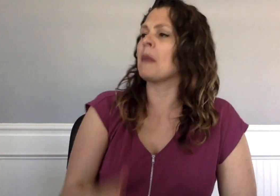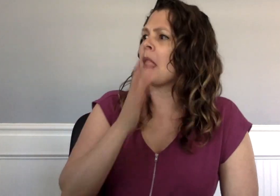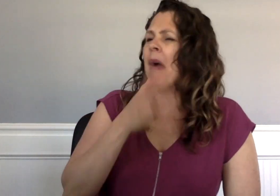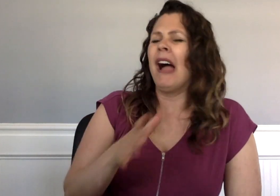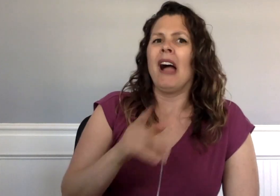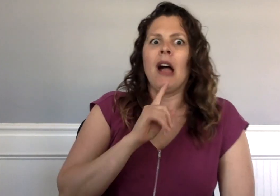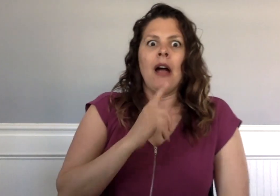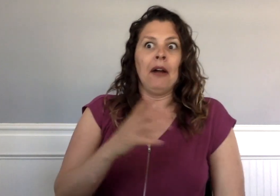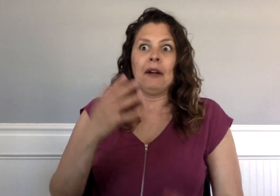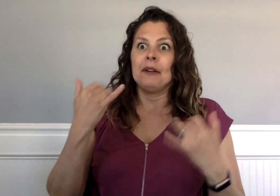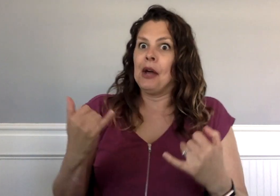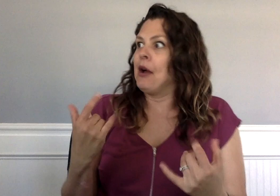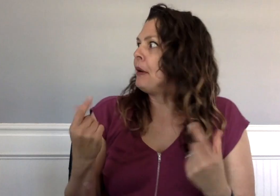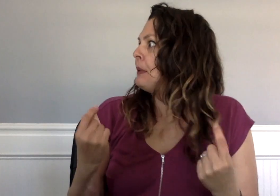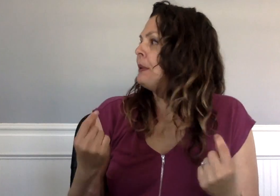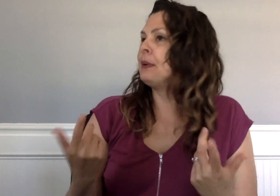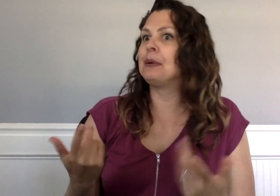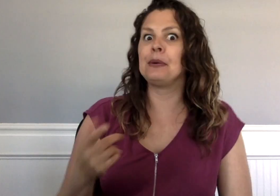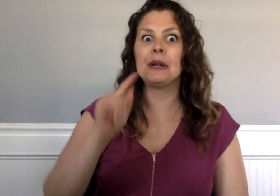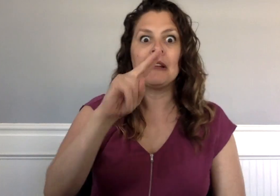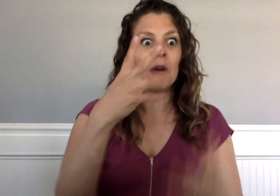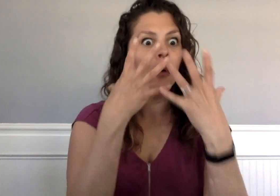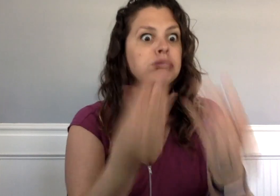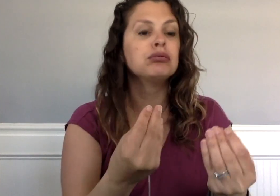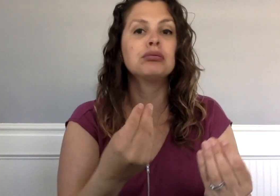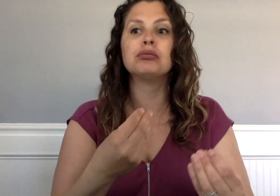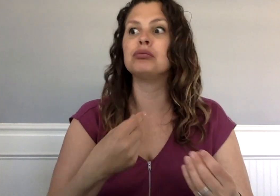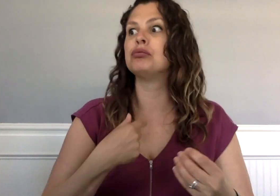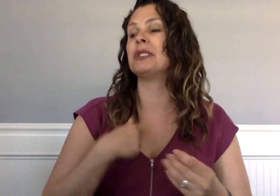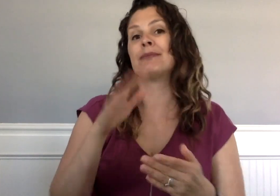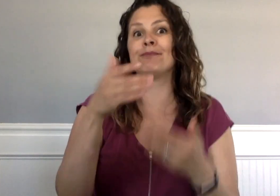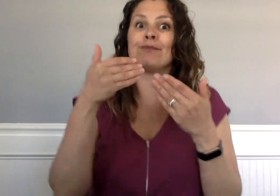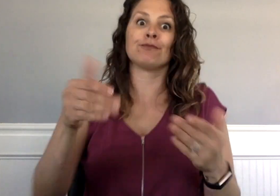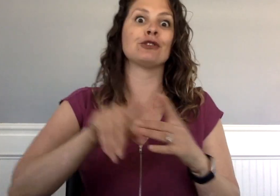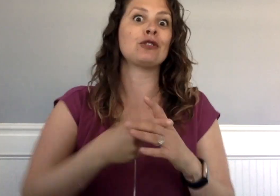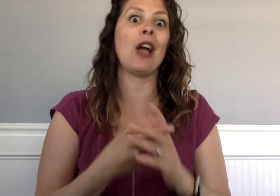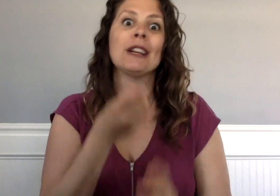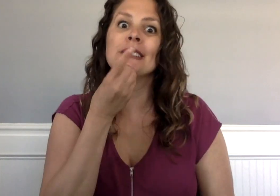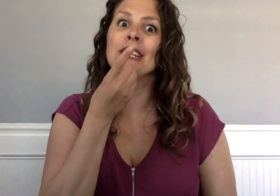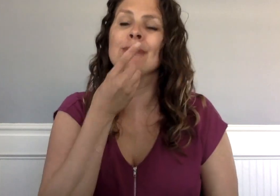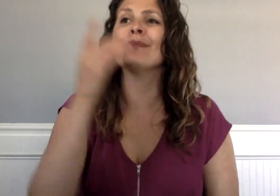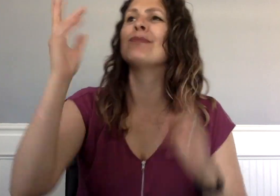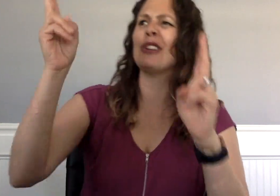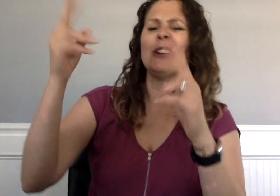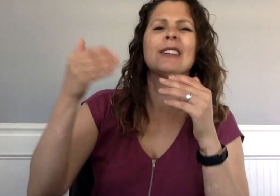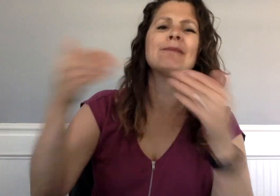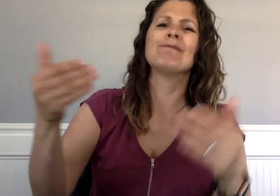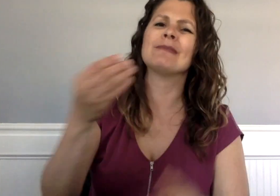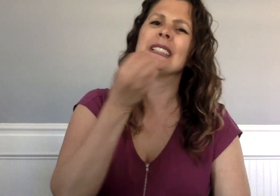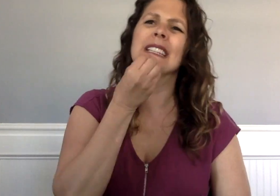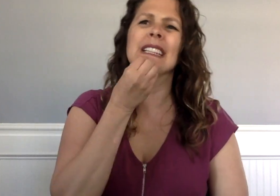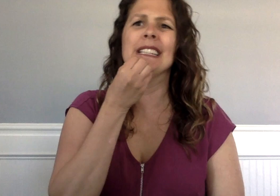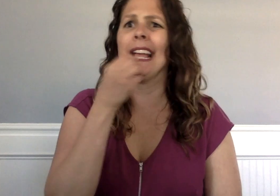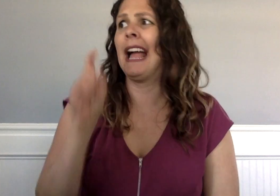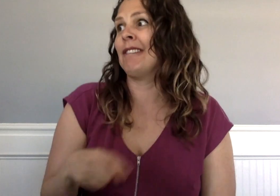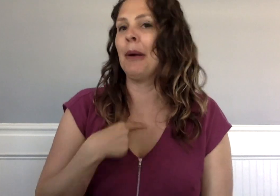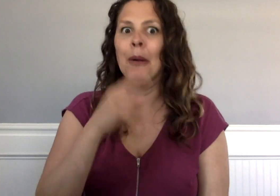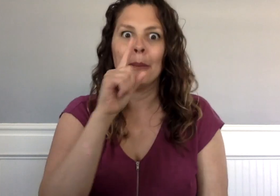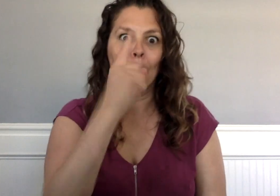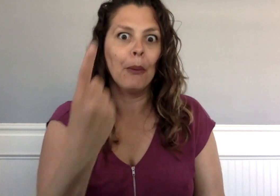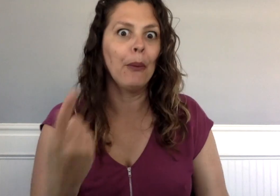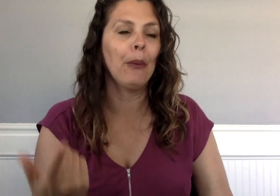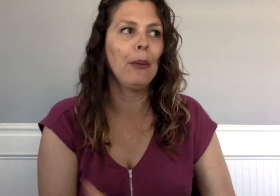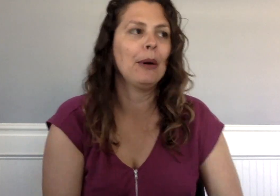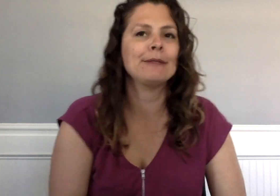“Let's eat soon,” Grandma Tickler said, “because now we have nothing else to do. We're bored.”